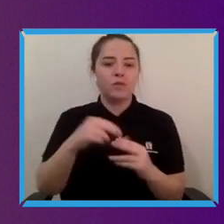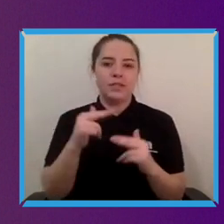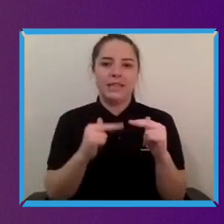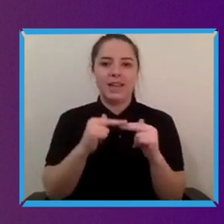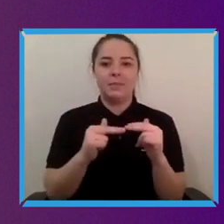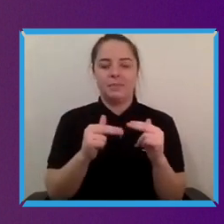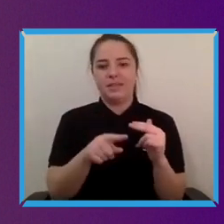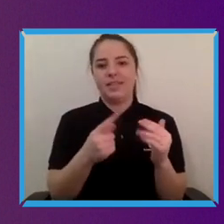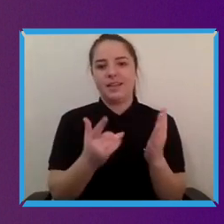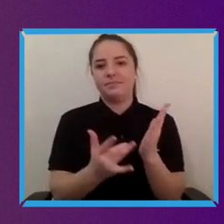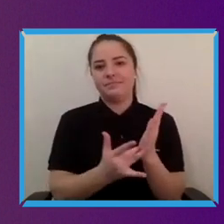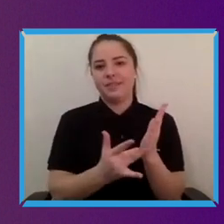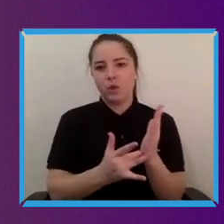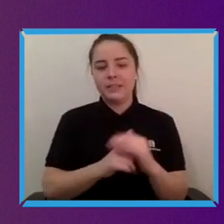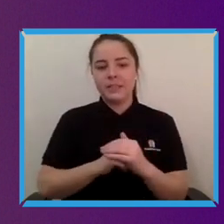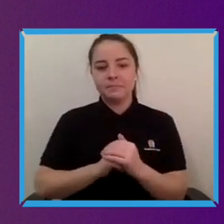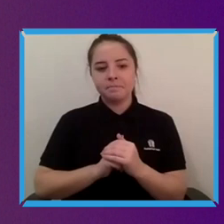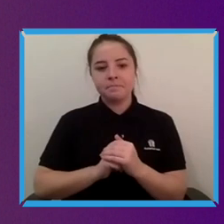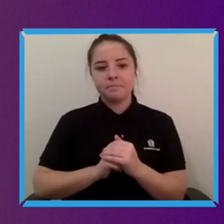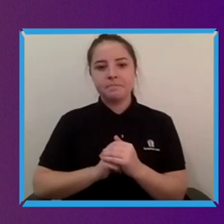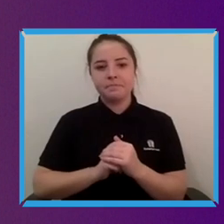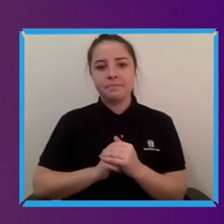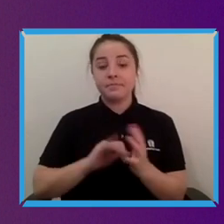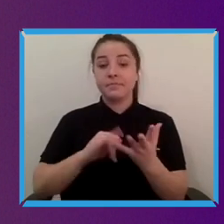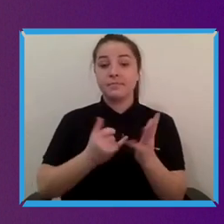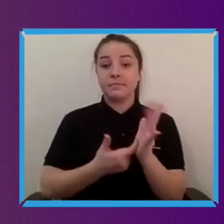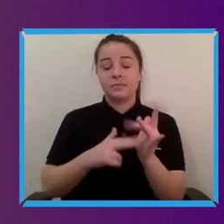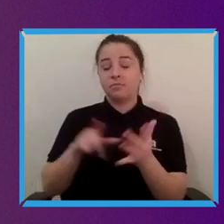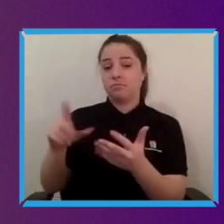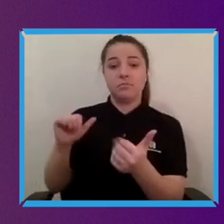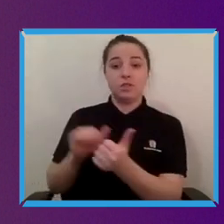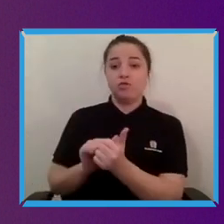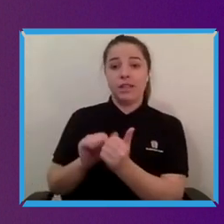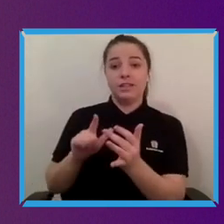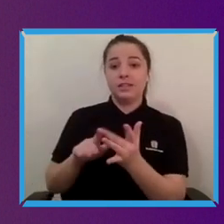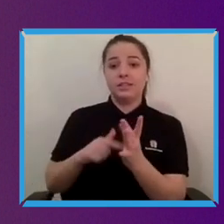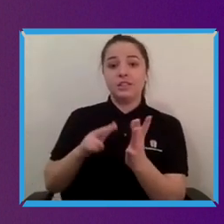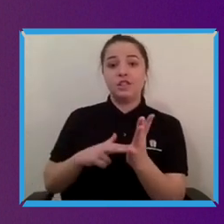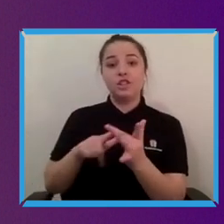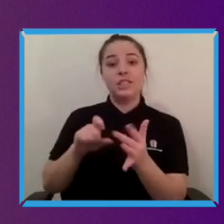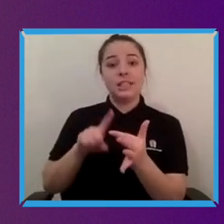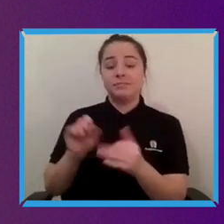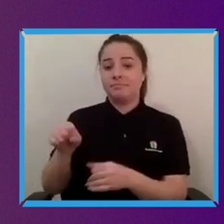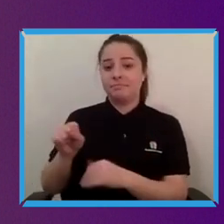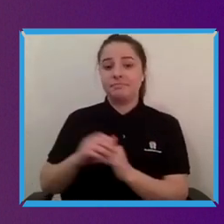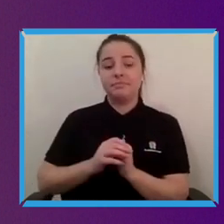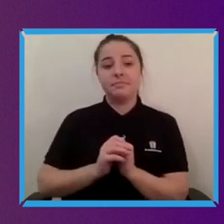Yeah so that Pete like definitely what Janice so sort of mentioned. I think also you know